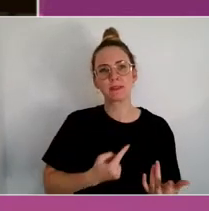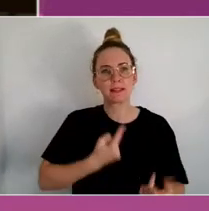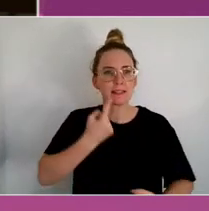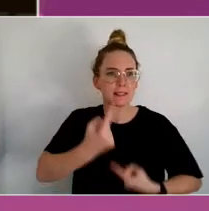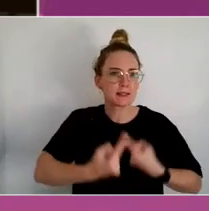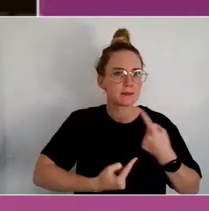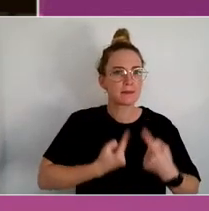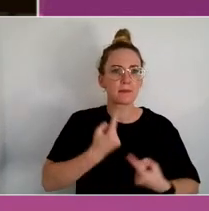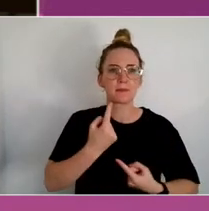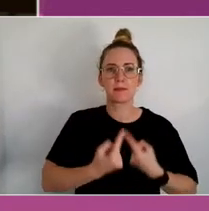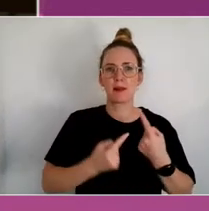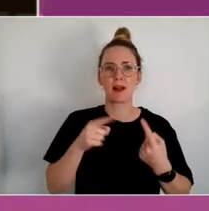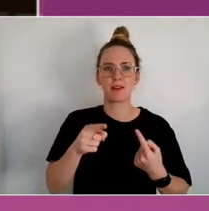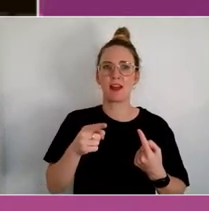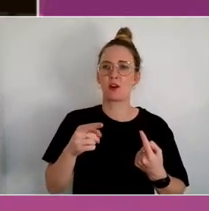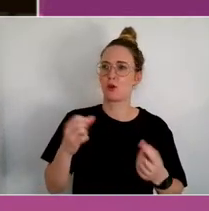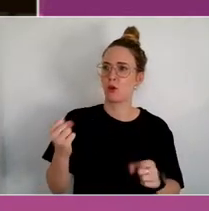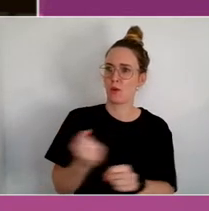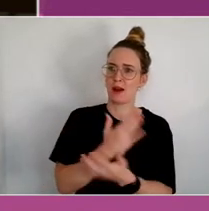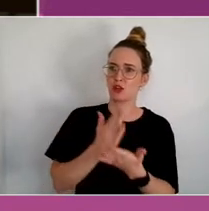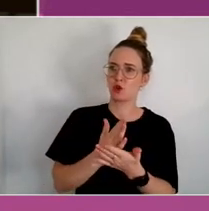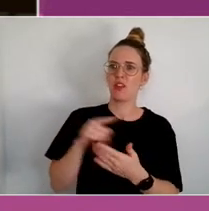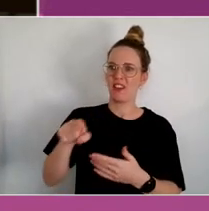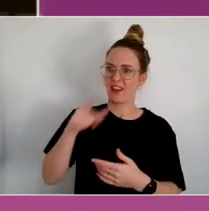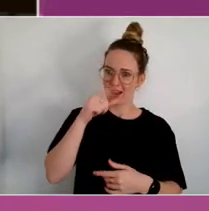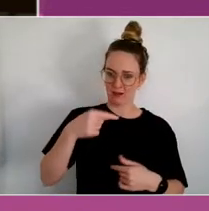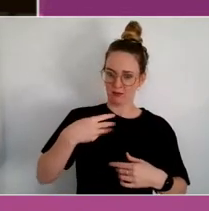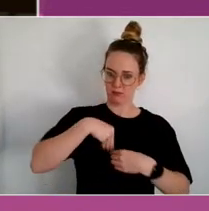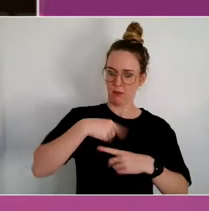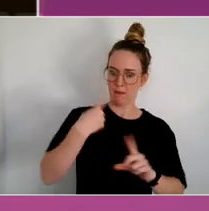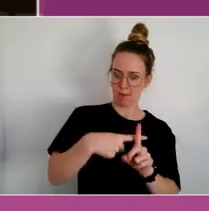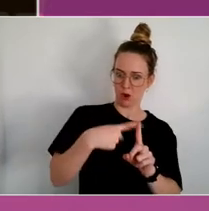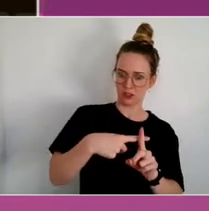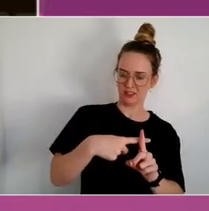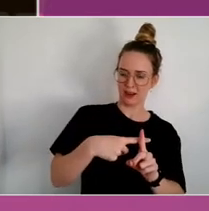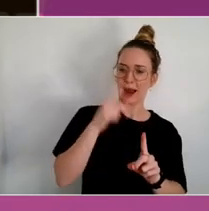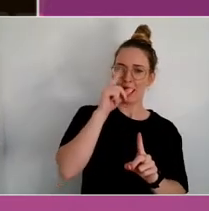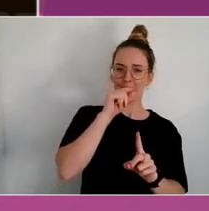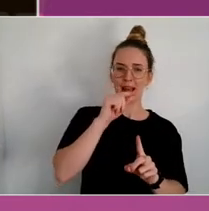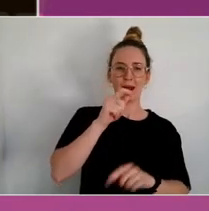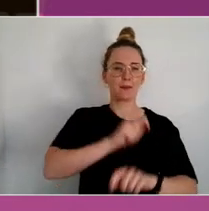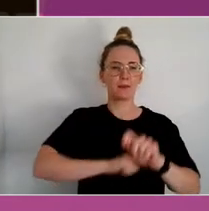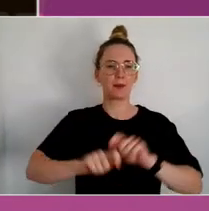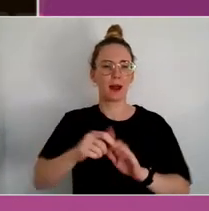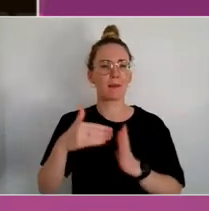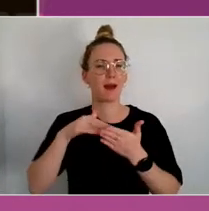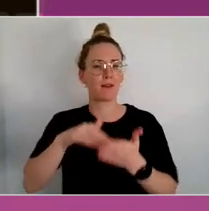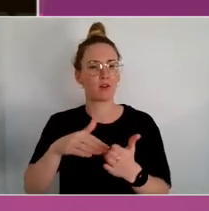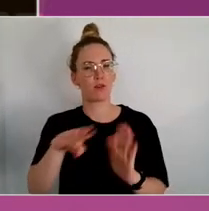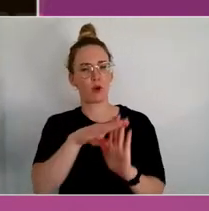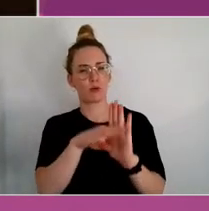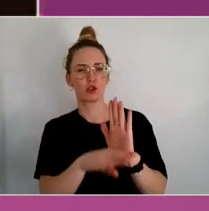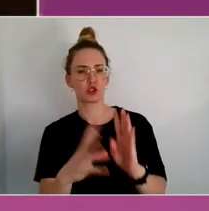into programmatic solutions? At the end we have Germaniy, who is an economist -- Jeremy, who is an economist, and spends